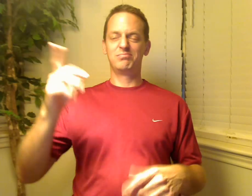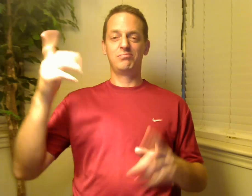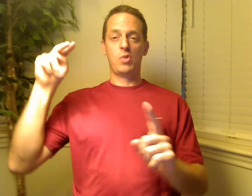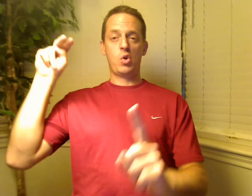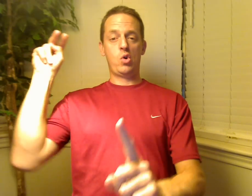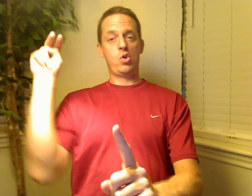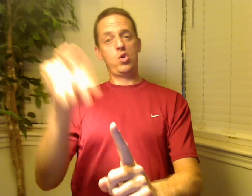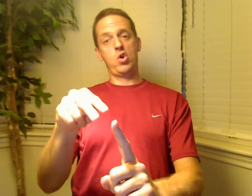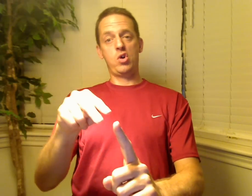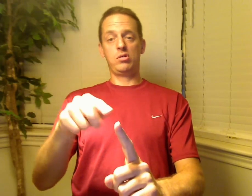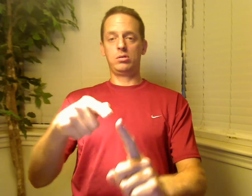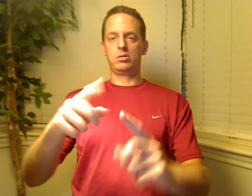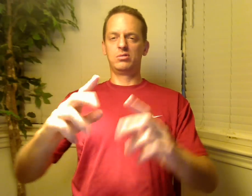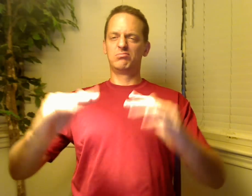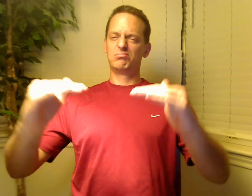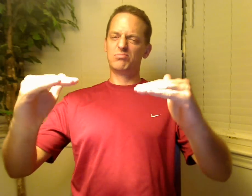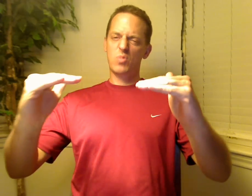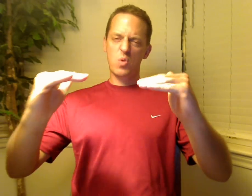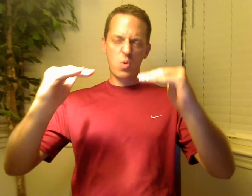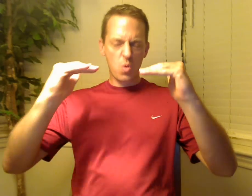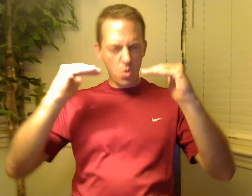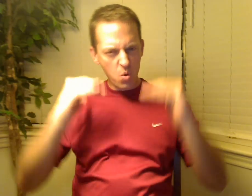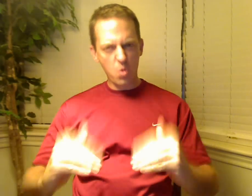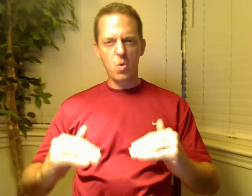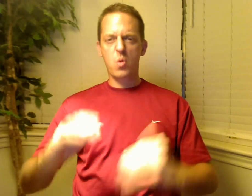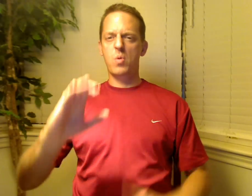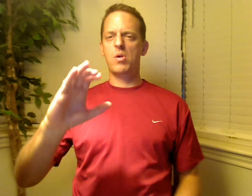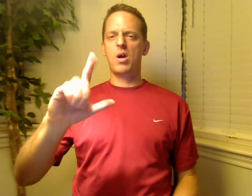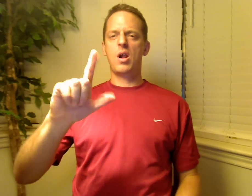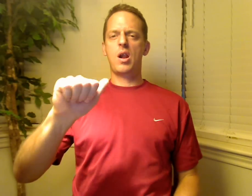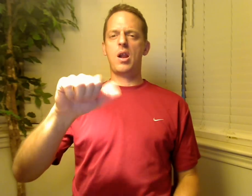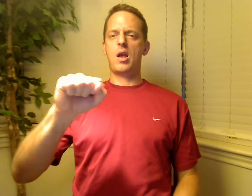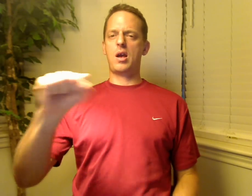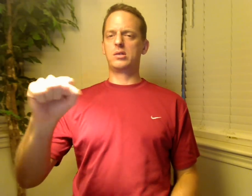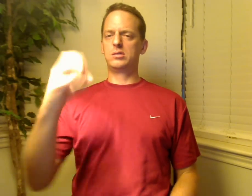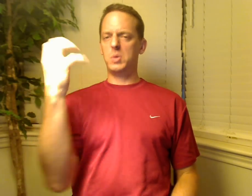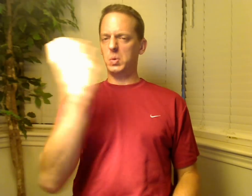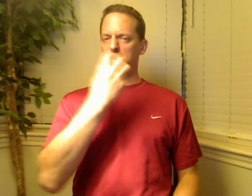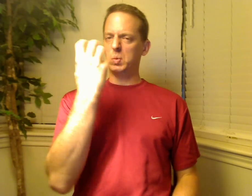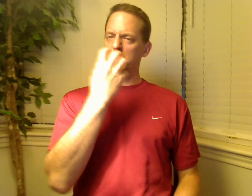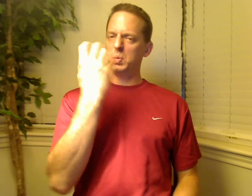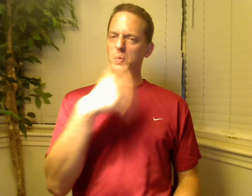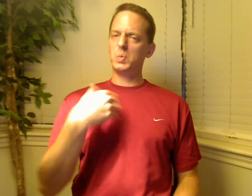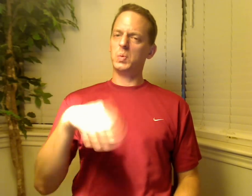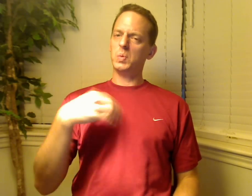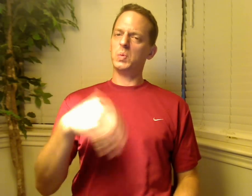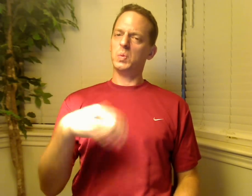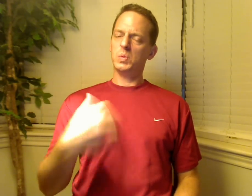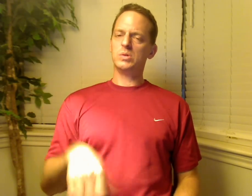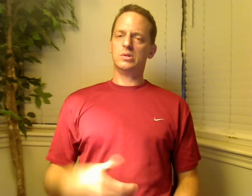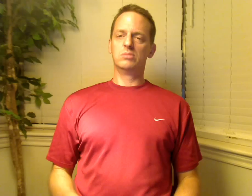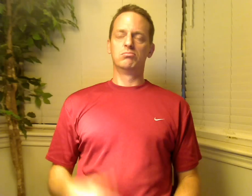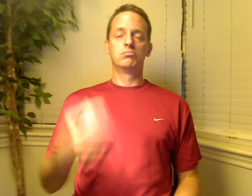These are very low class in eyes of hearing people.